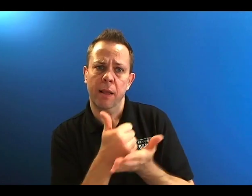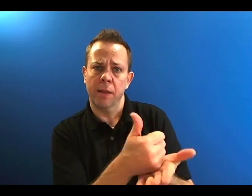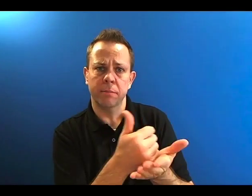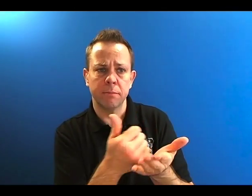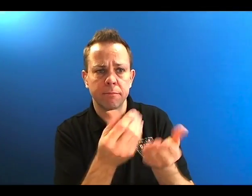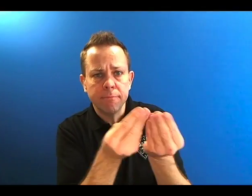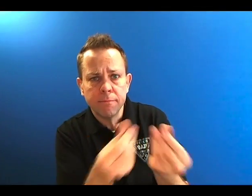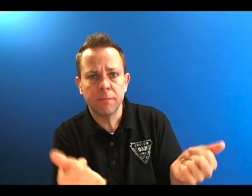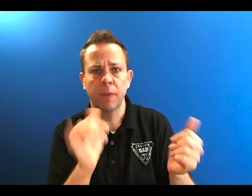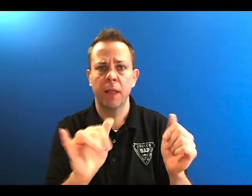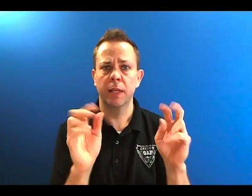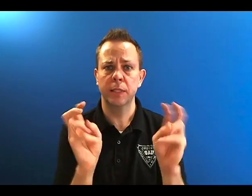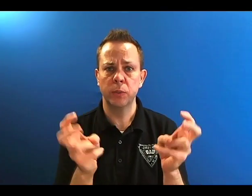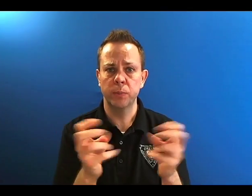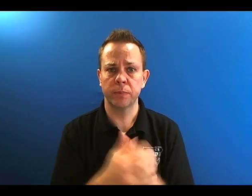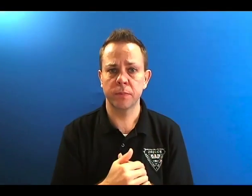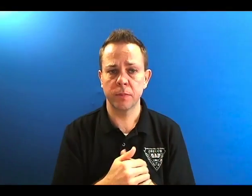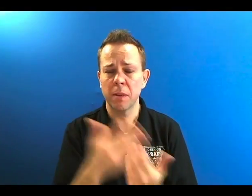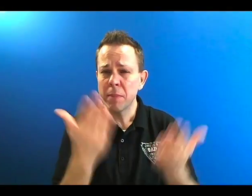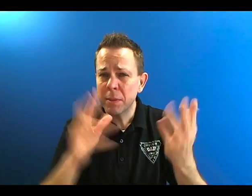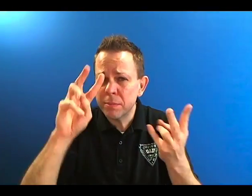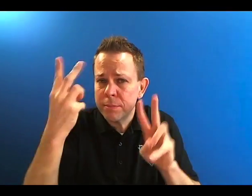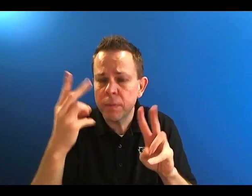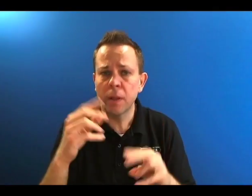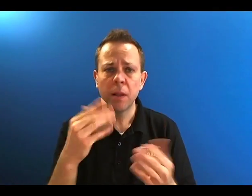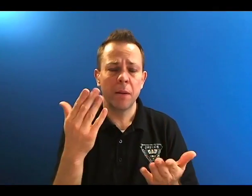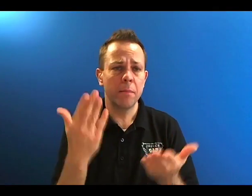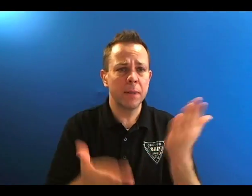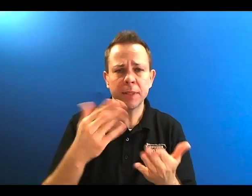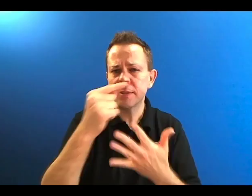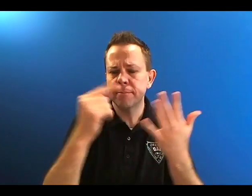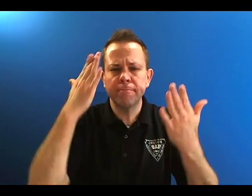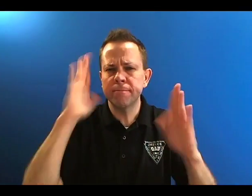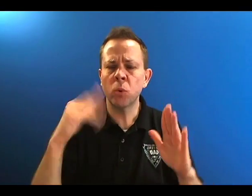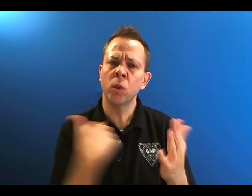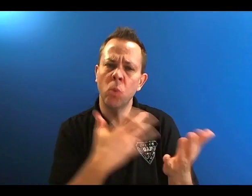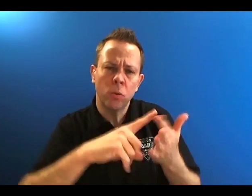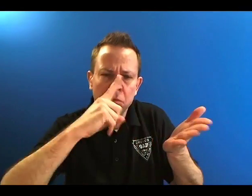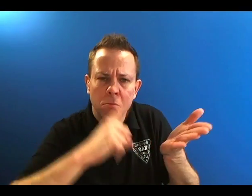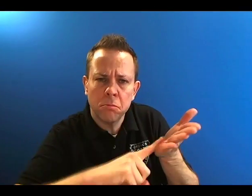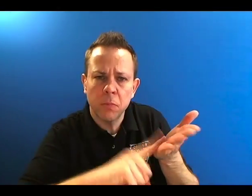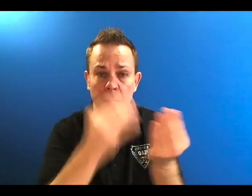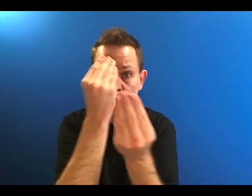support to this hospital. There is a possibility that there is some misunderstanding. We do not know, we first need to explore and learn more.